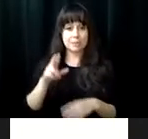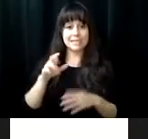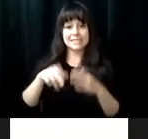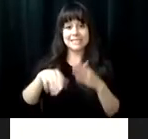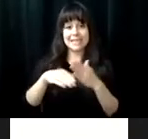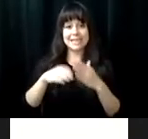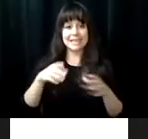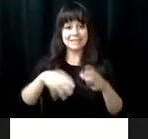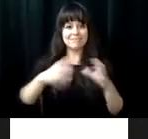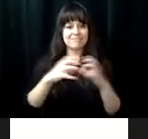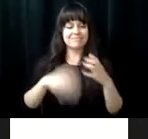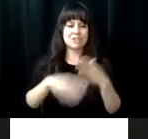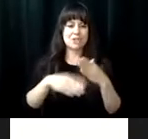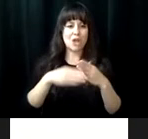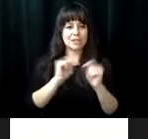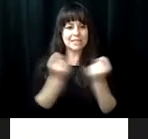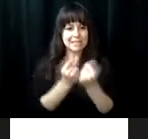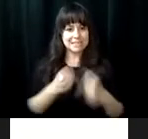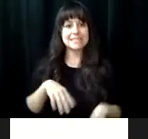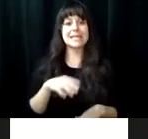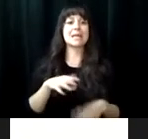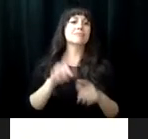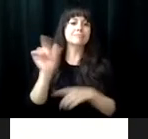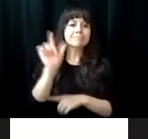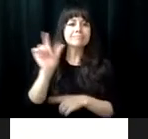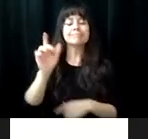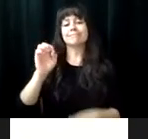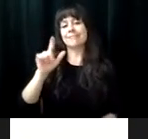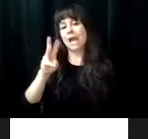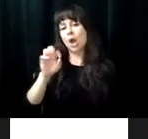Tom leanards farmer's market. The delta hotel by Marriott. The